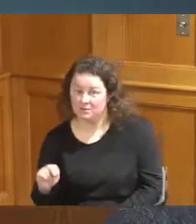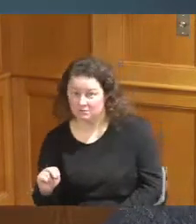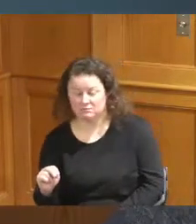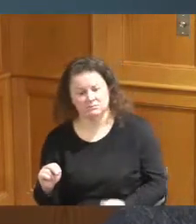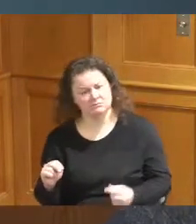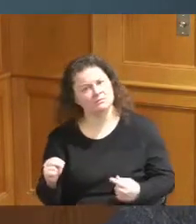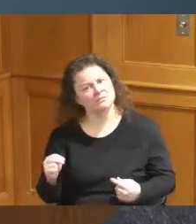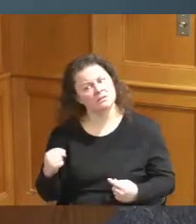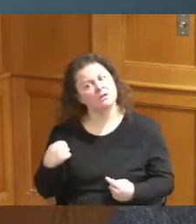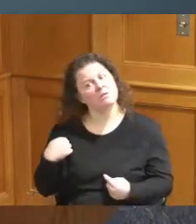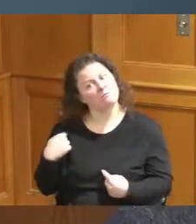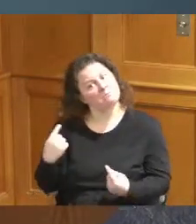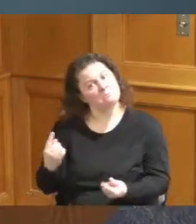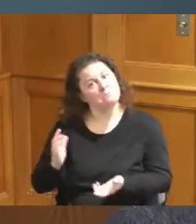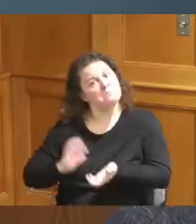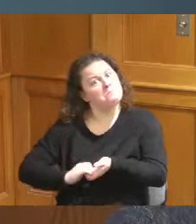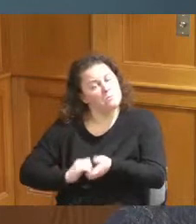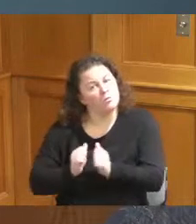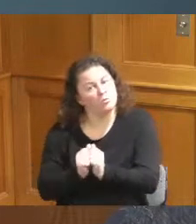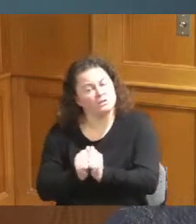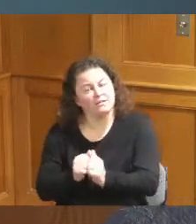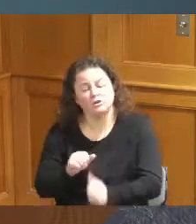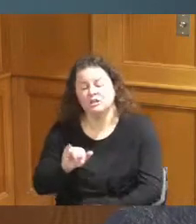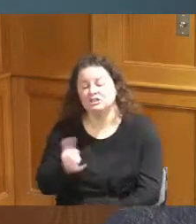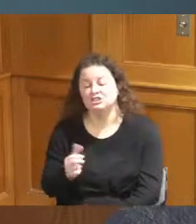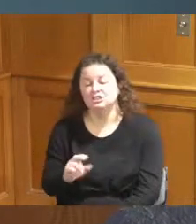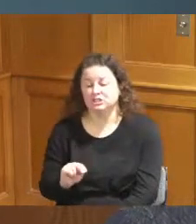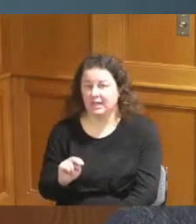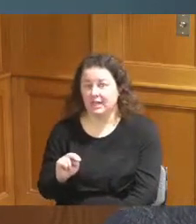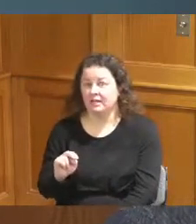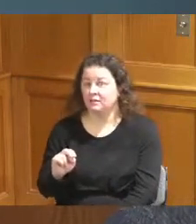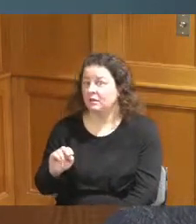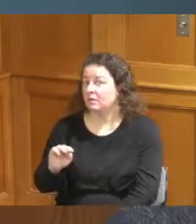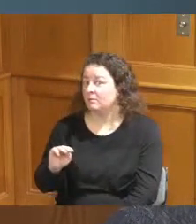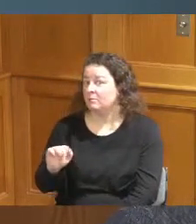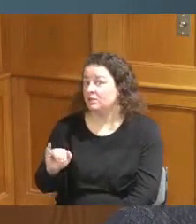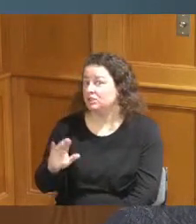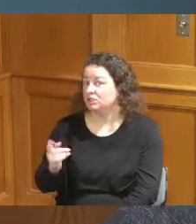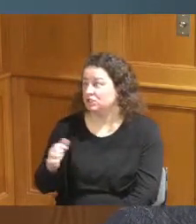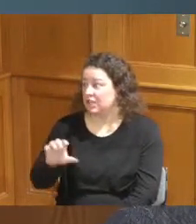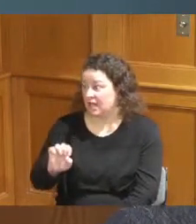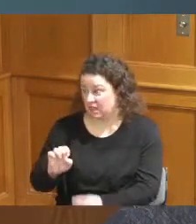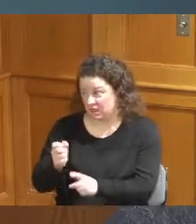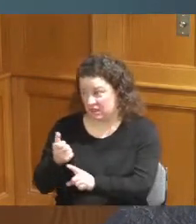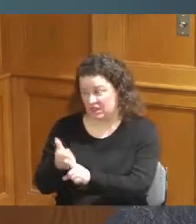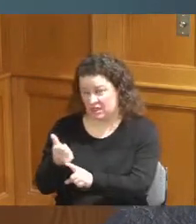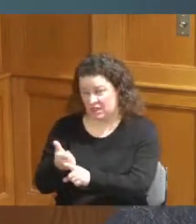together Jan Michelle has been leading this charge on behalf of the city as the Vice Mayor but I also